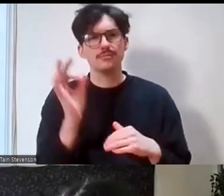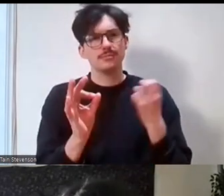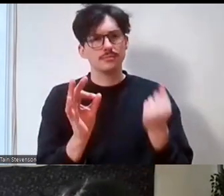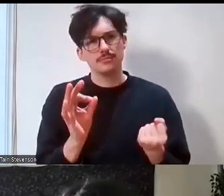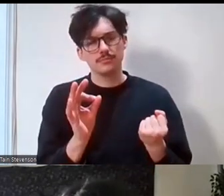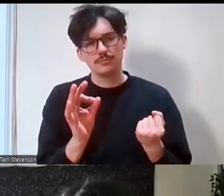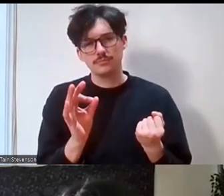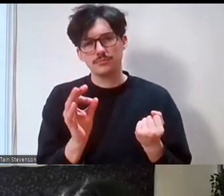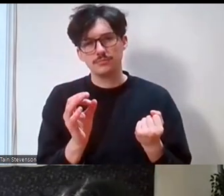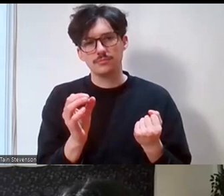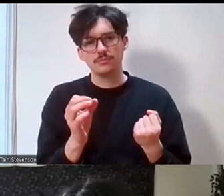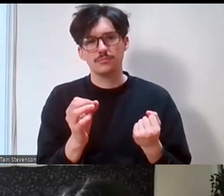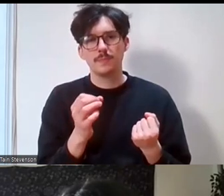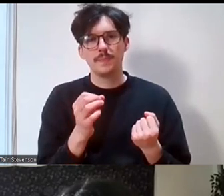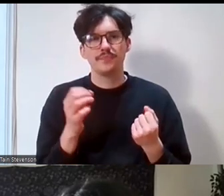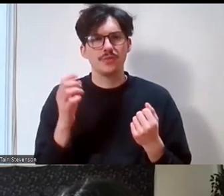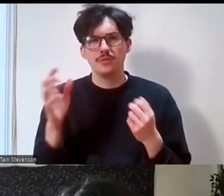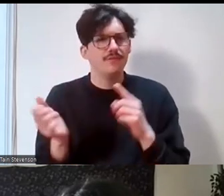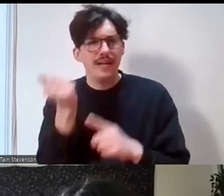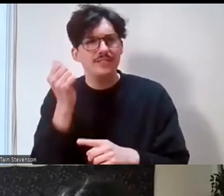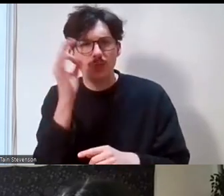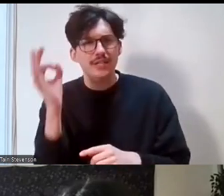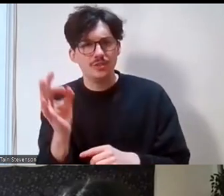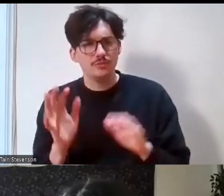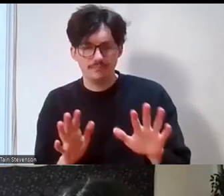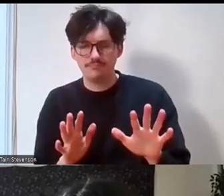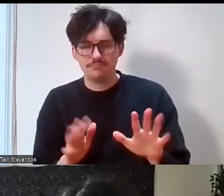one, so just bear with me I'm just going to get back into my chat function whatever reason,